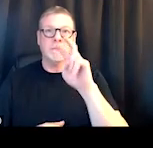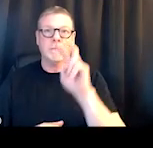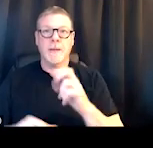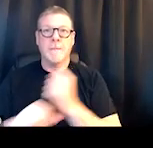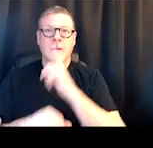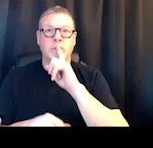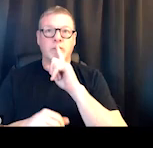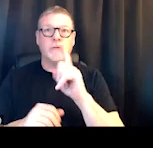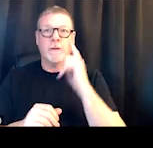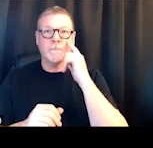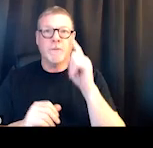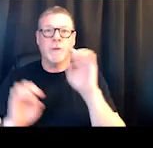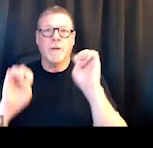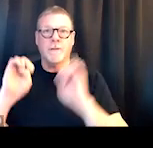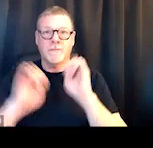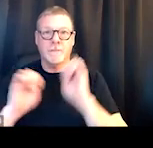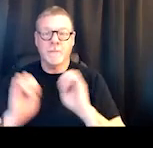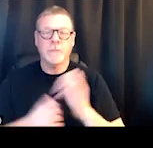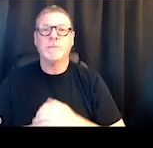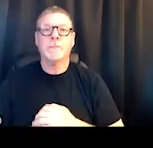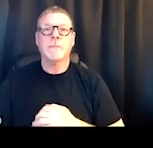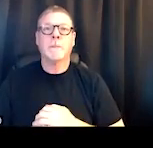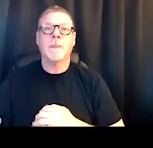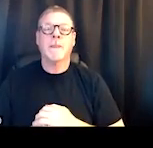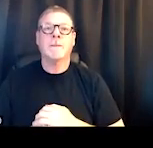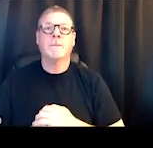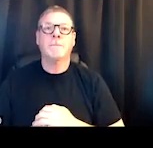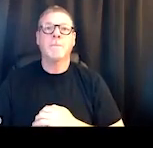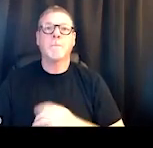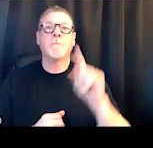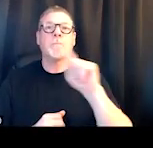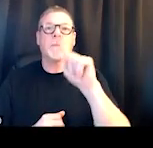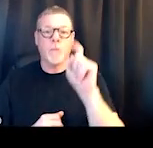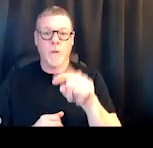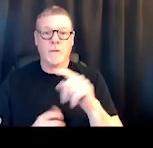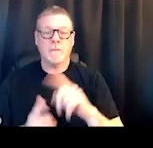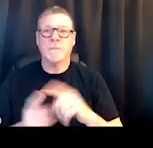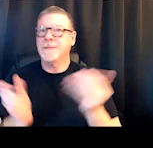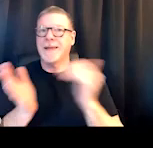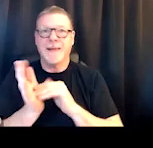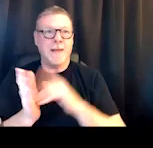for folks to do the evaluation. Let's go to this question, and this, again, is for anyone.